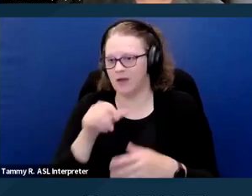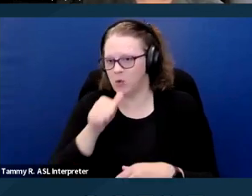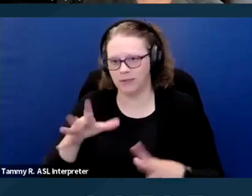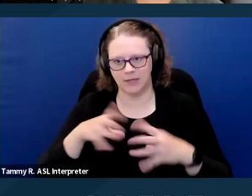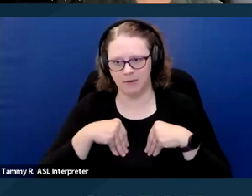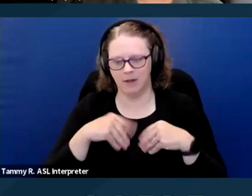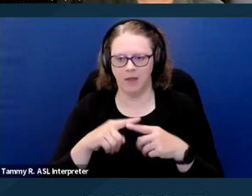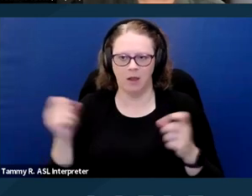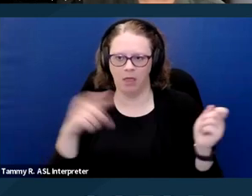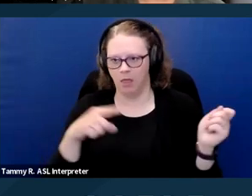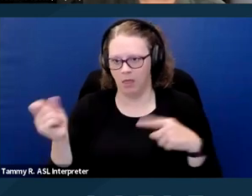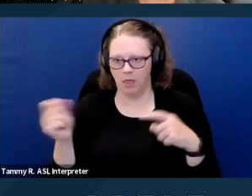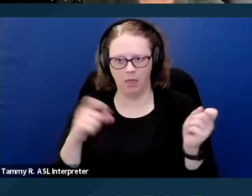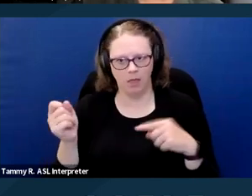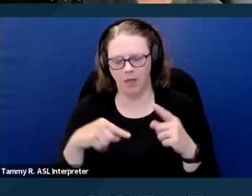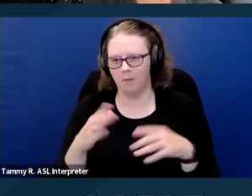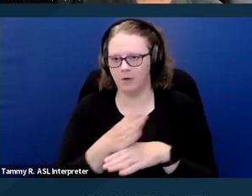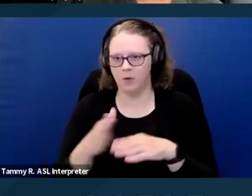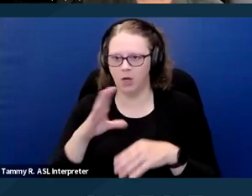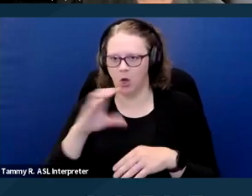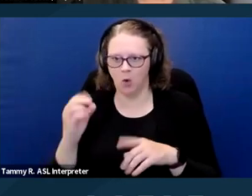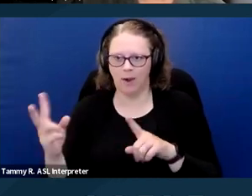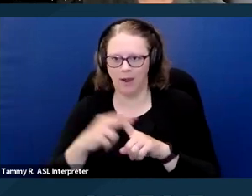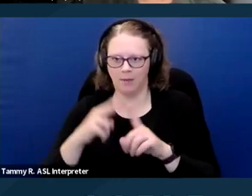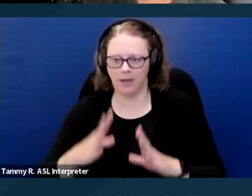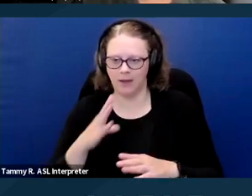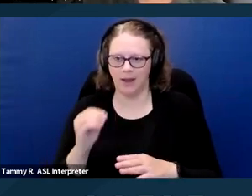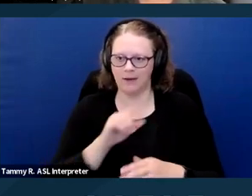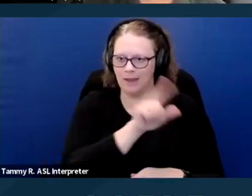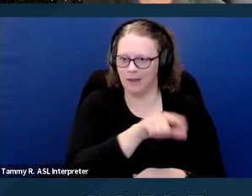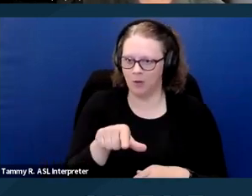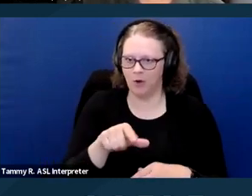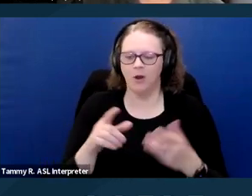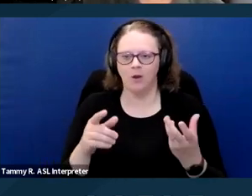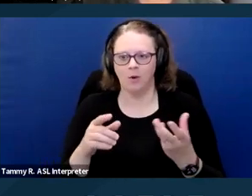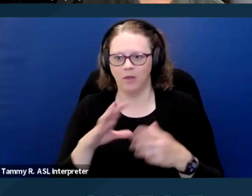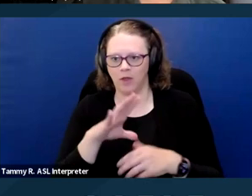and forth between the co-applicant and Mr. Bresler where the co-applicant used terms like